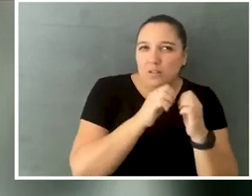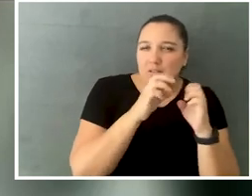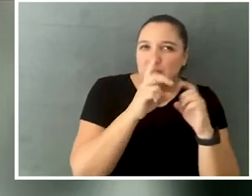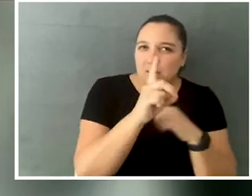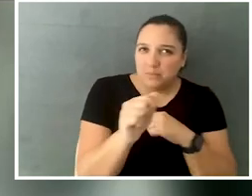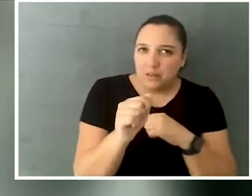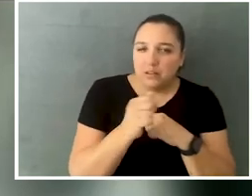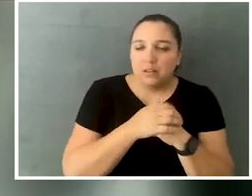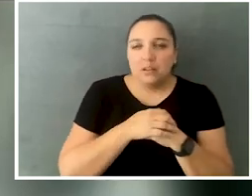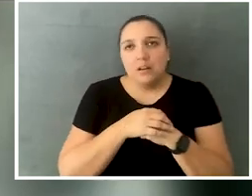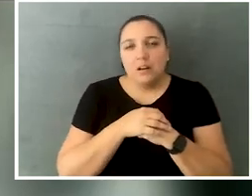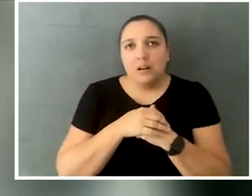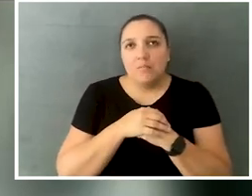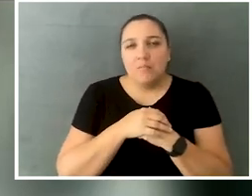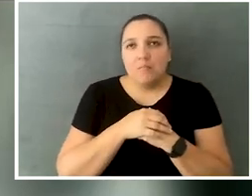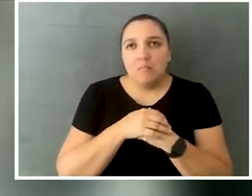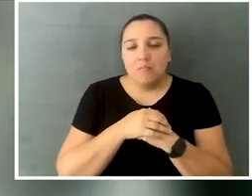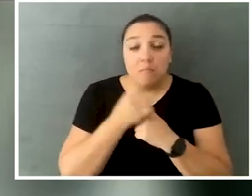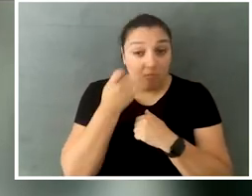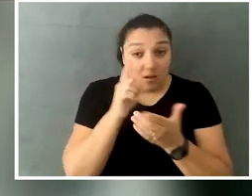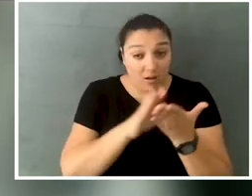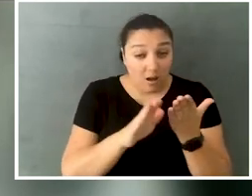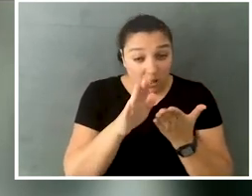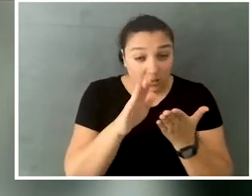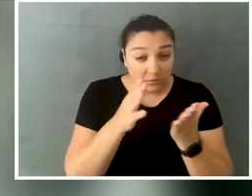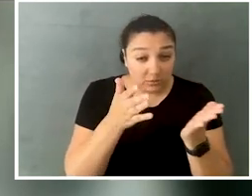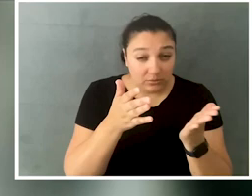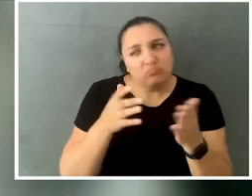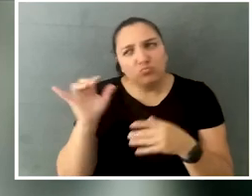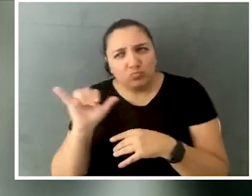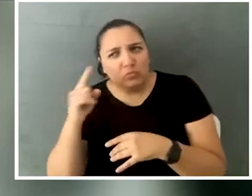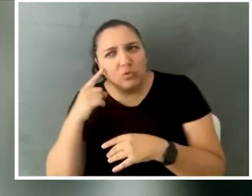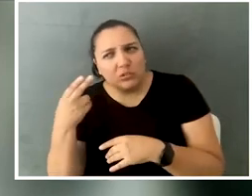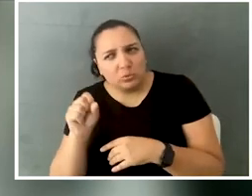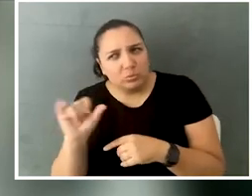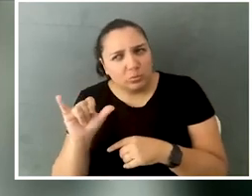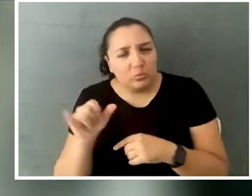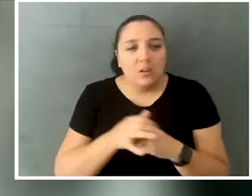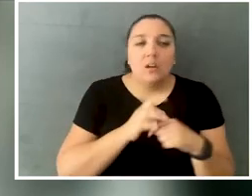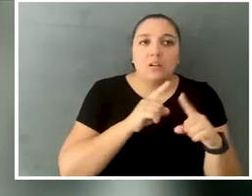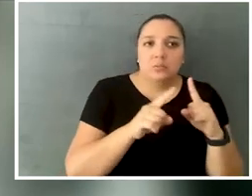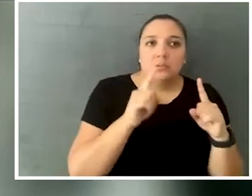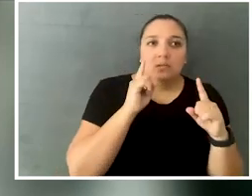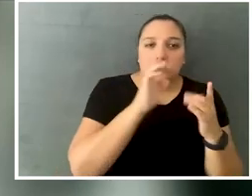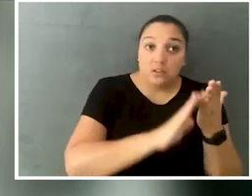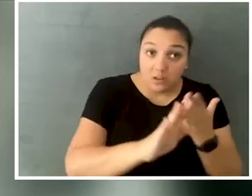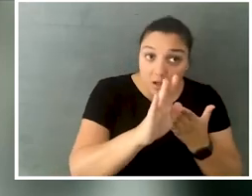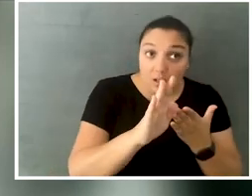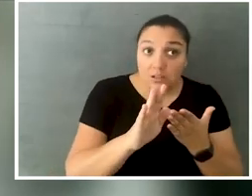specifically when you're looking at college, it's true for high school as well, but when you're looking at college and higher ed, that it is much more than